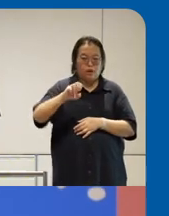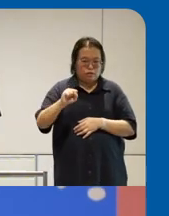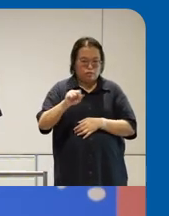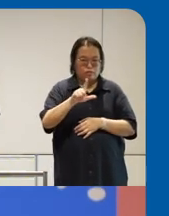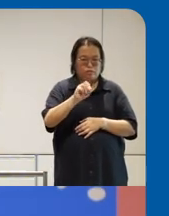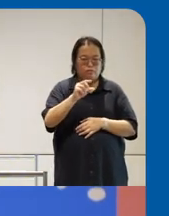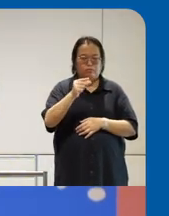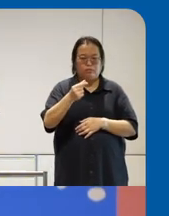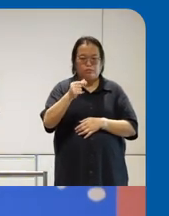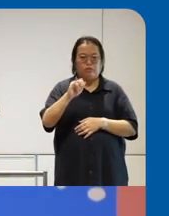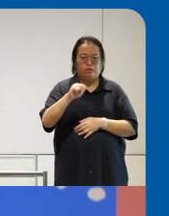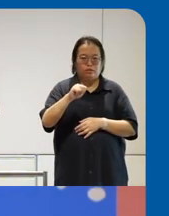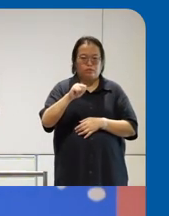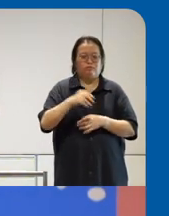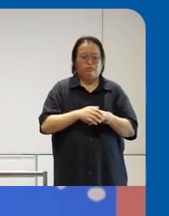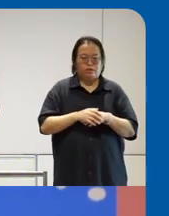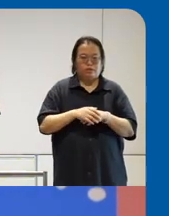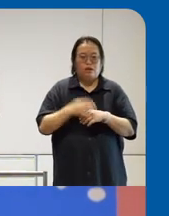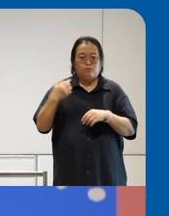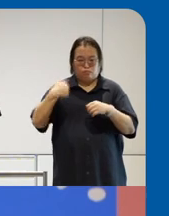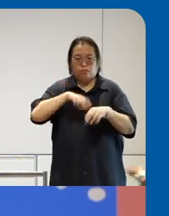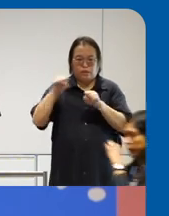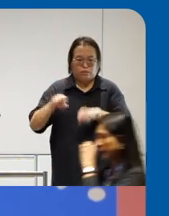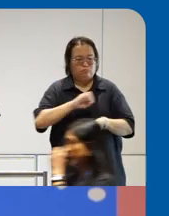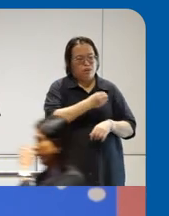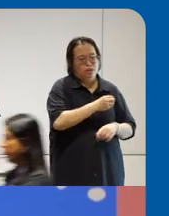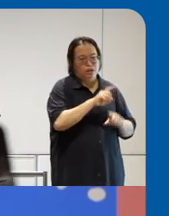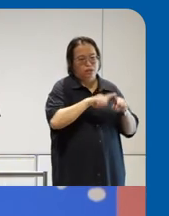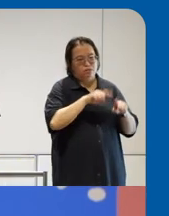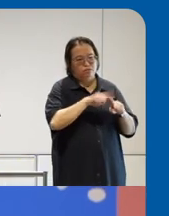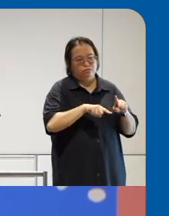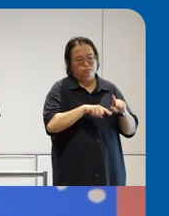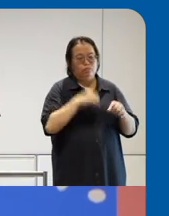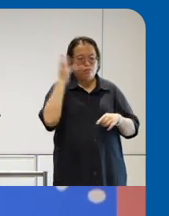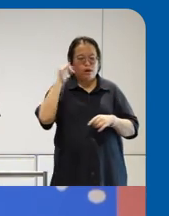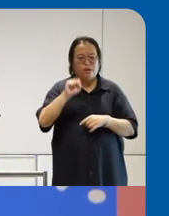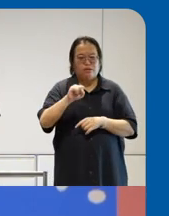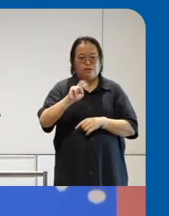a digital tool can't do that and because sass is a very secure thing um we don't allow commercial